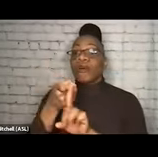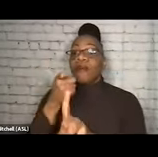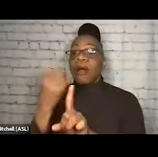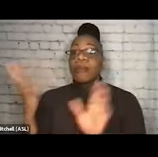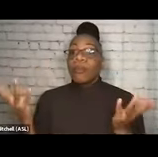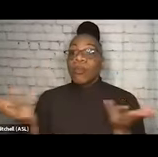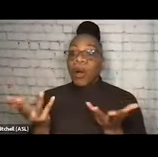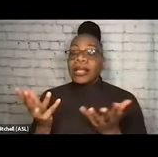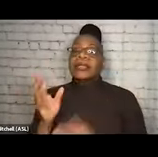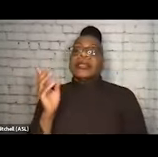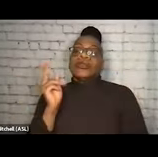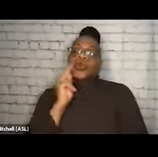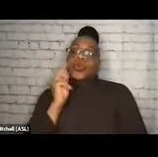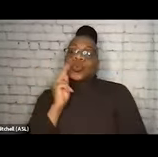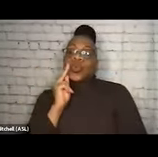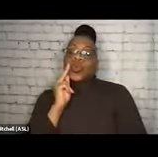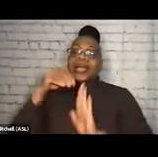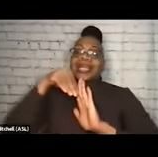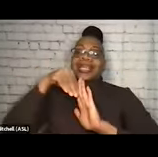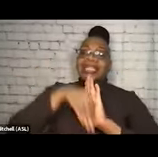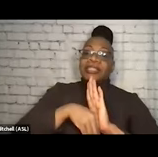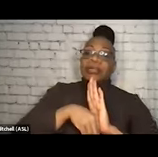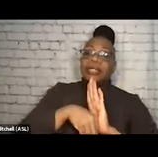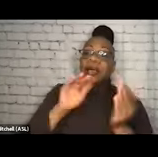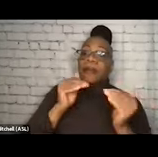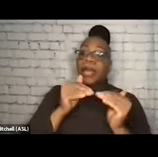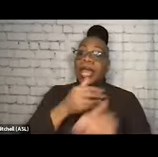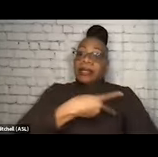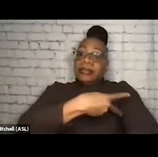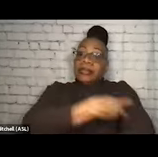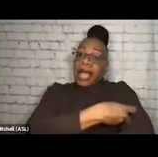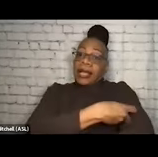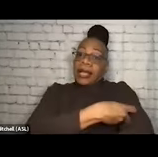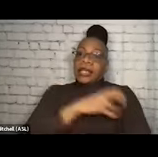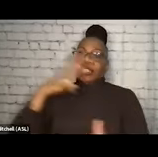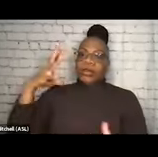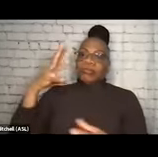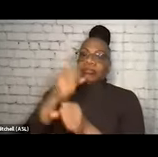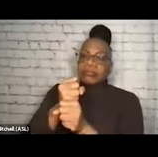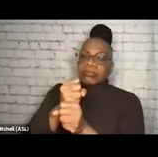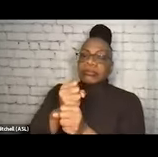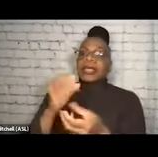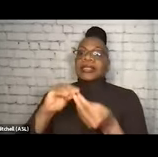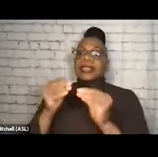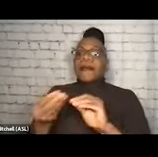and a decrease in those from injecting. Paraphrasing here, the number of deaths with evidence of smoking